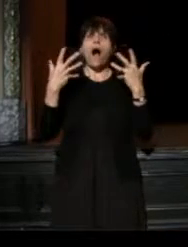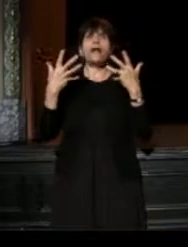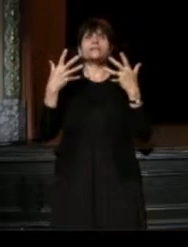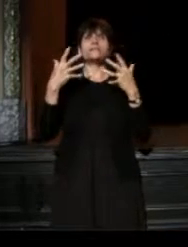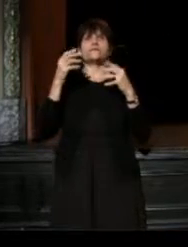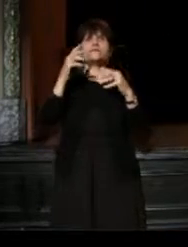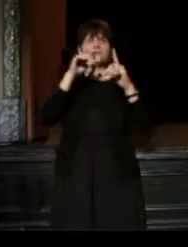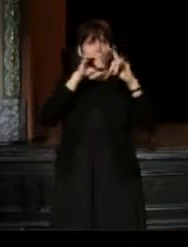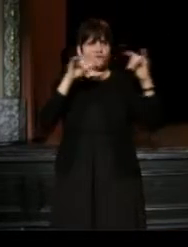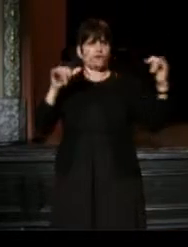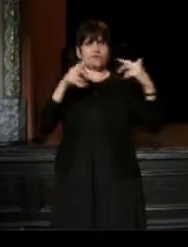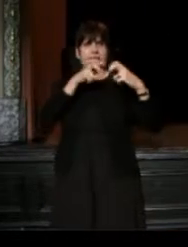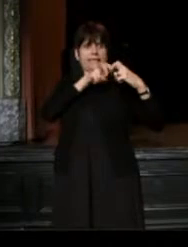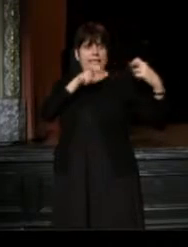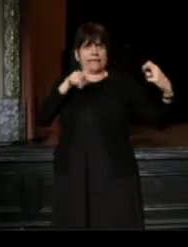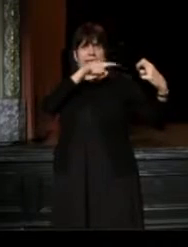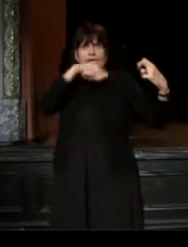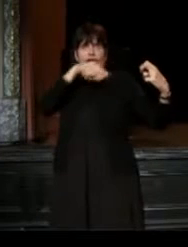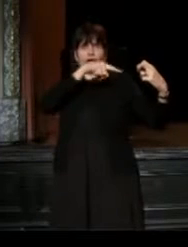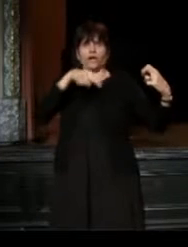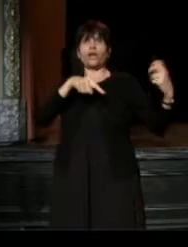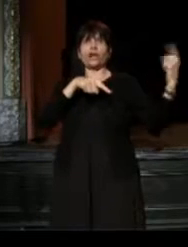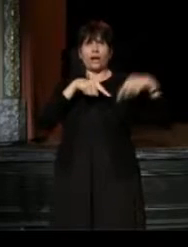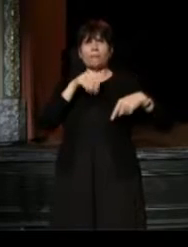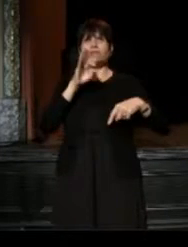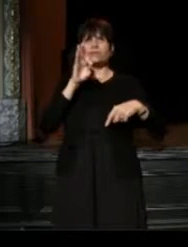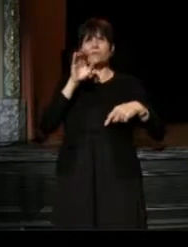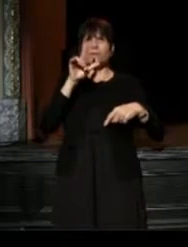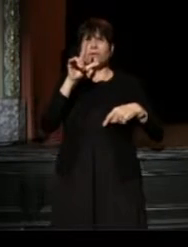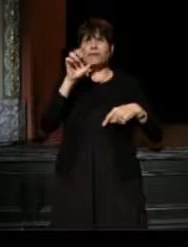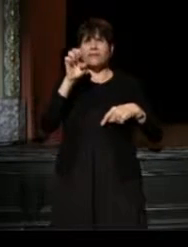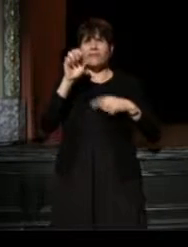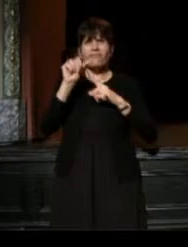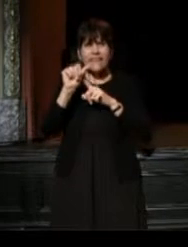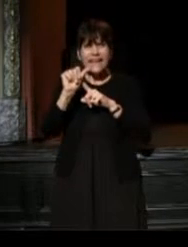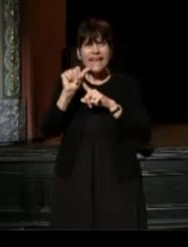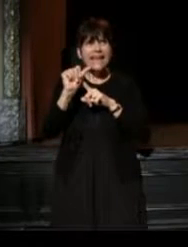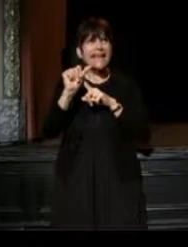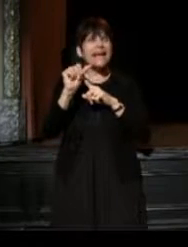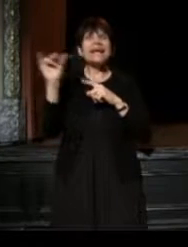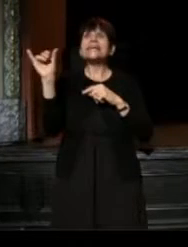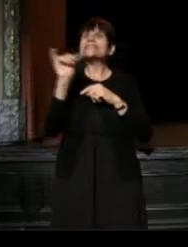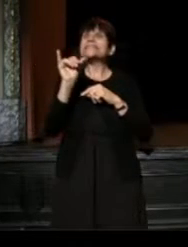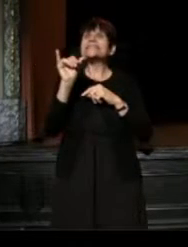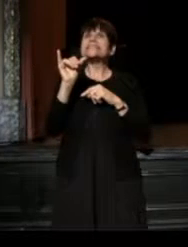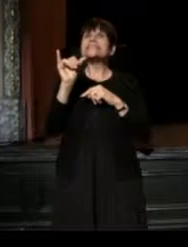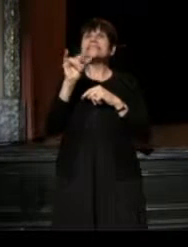and you are coming to the Flea, which is a-- I mean the Zimmerman Project, as some will talk about it,